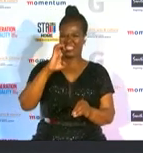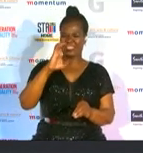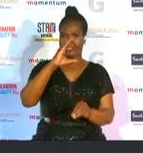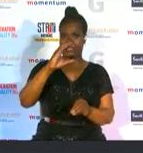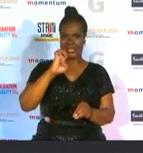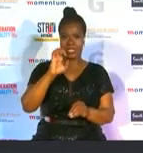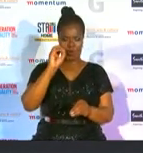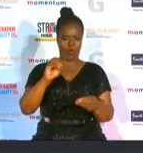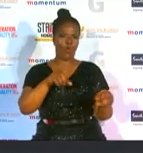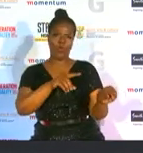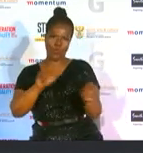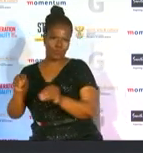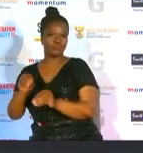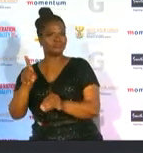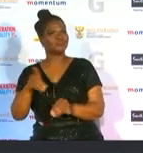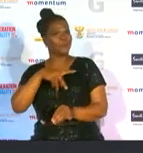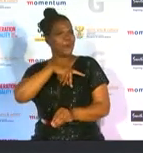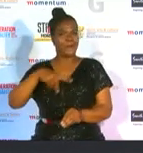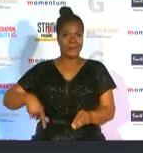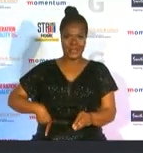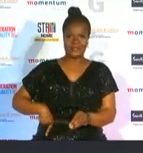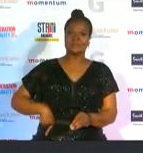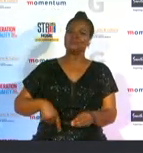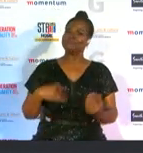grew from four disciplines to nine and was recognized